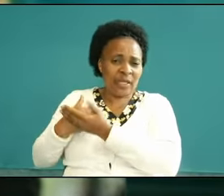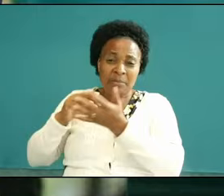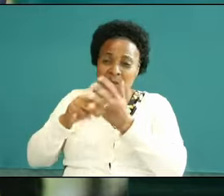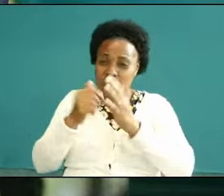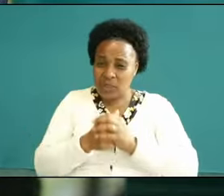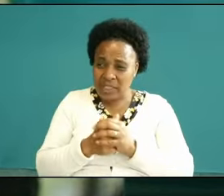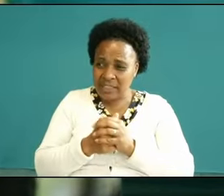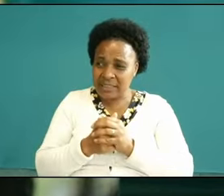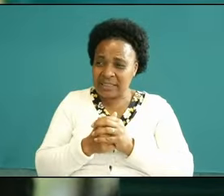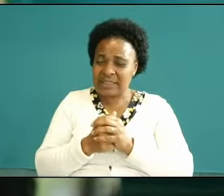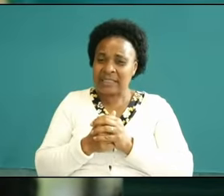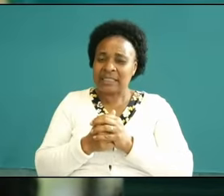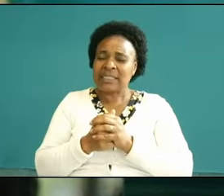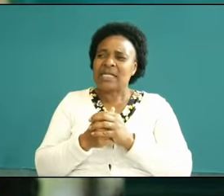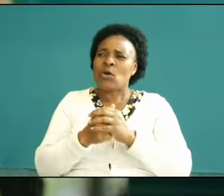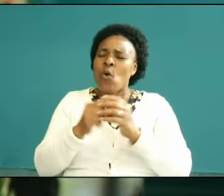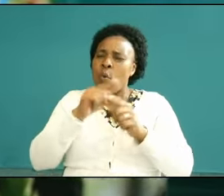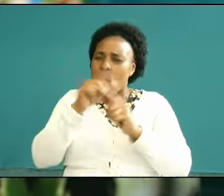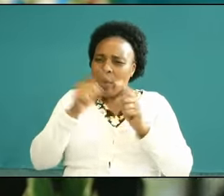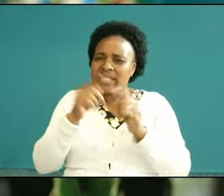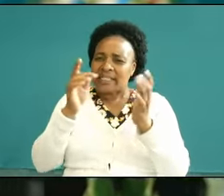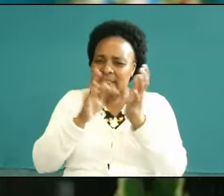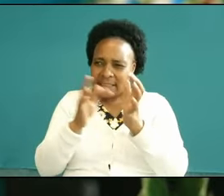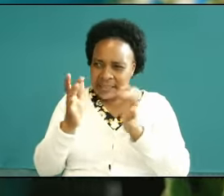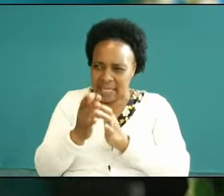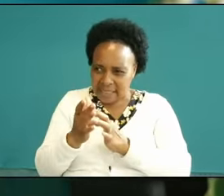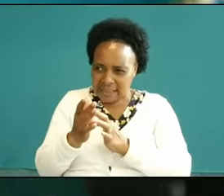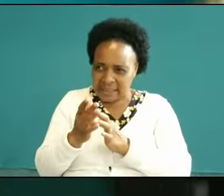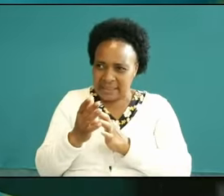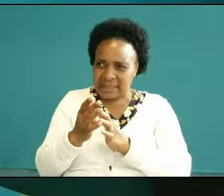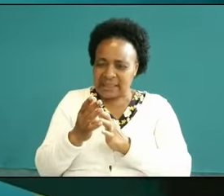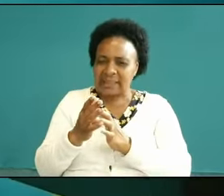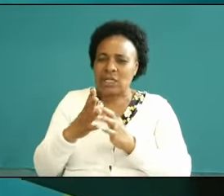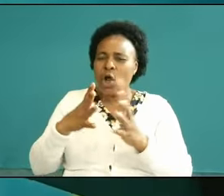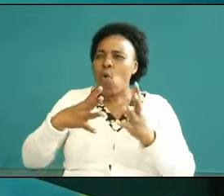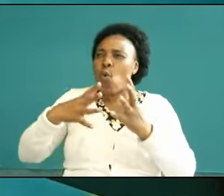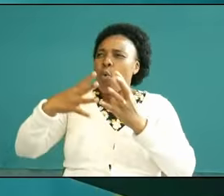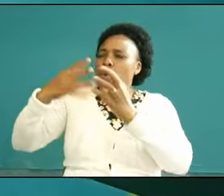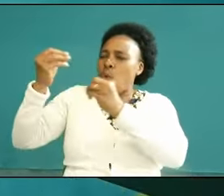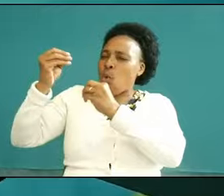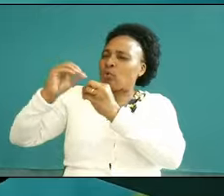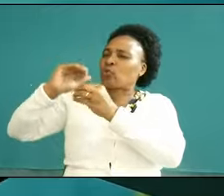on this she says you know when Jesus appointed the three to go up the mountain with him then